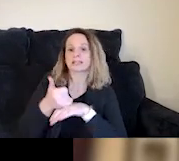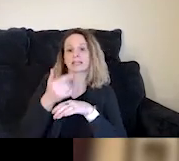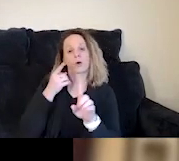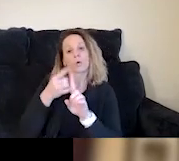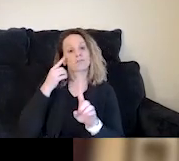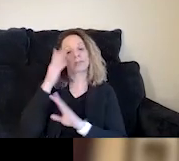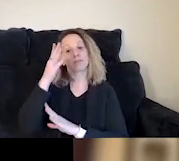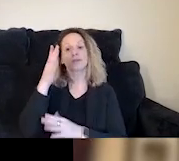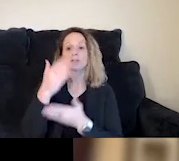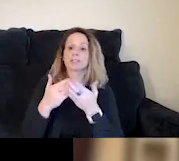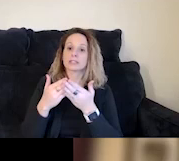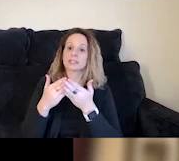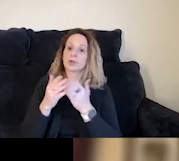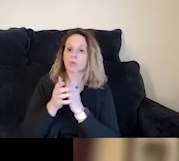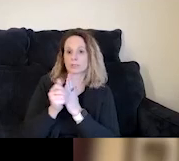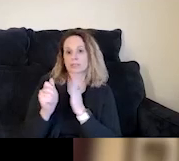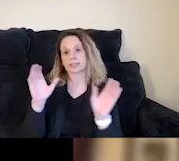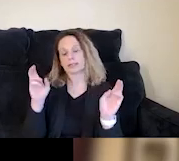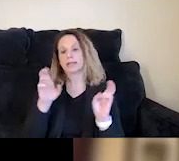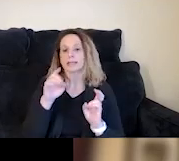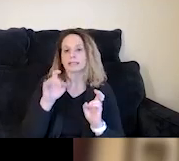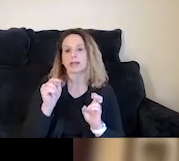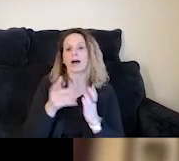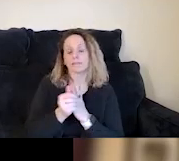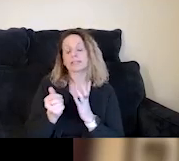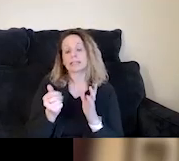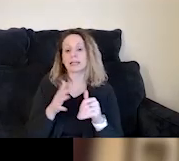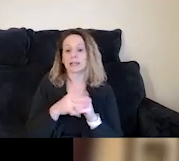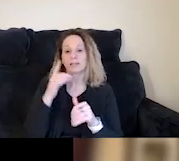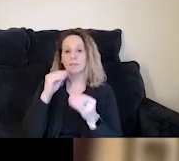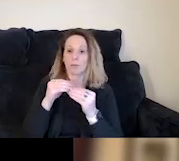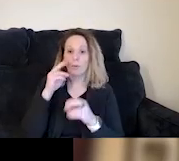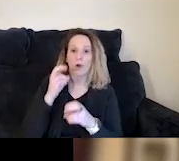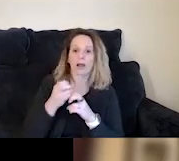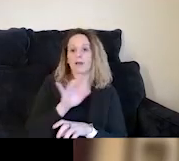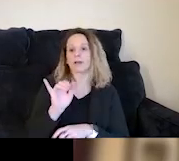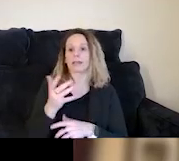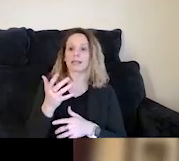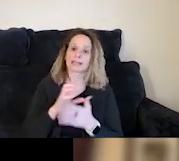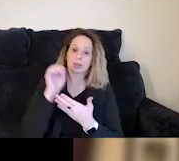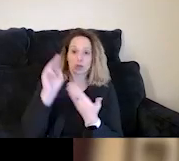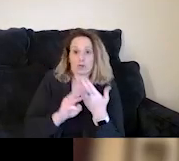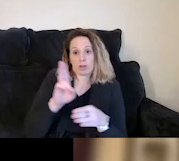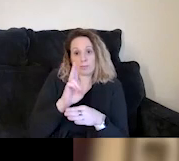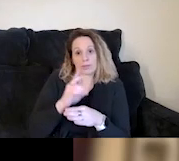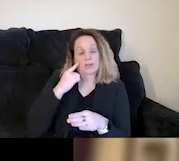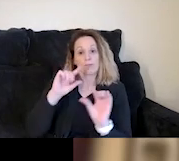And so some of those soft skills, interpersonal type of stuff, even to more concrete things in terms of what curriculum we're using in the different group settings we're doing,